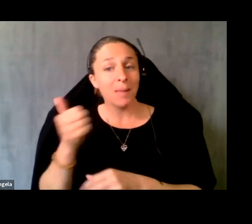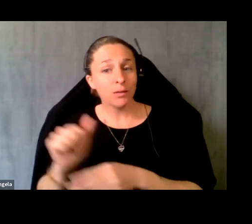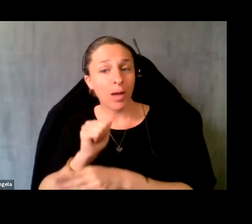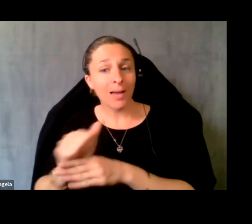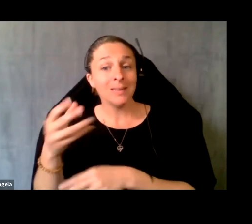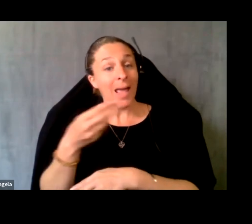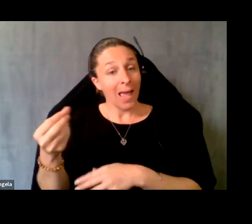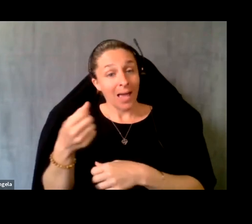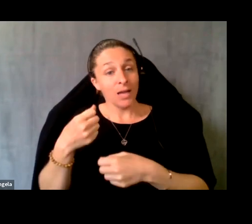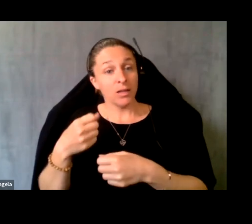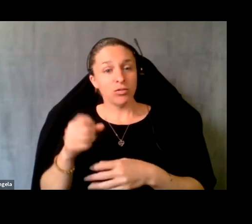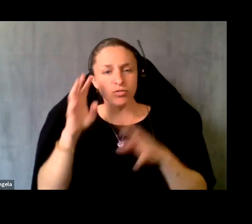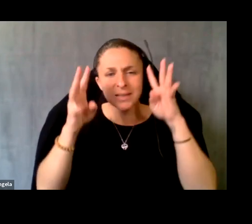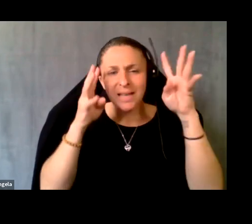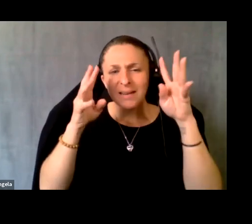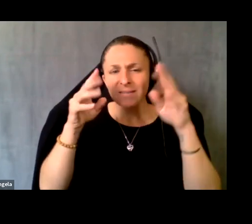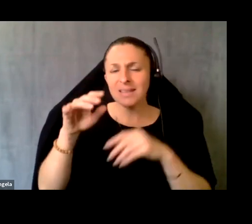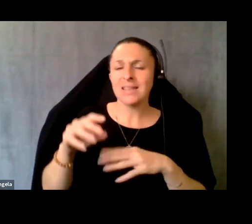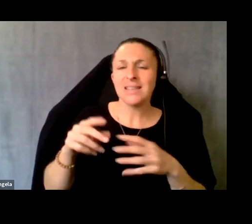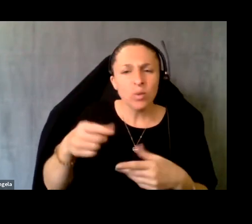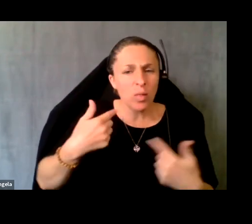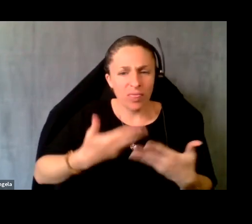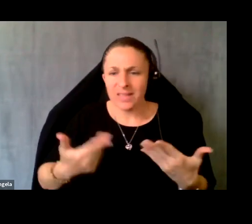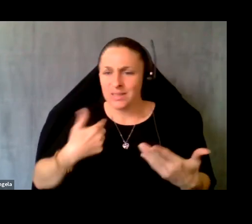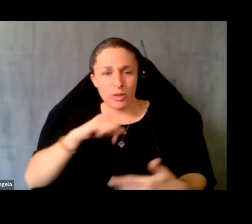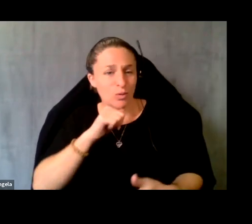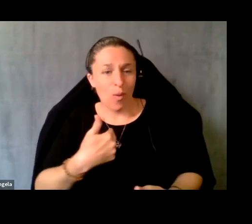creativity and innovation for things that we don't have best practices to really address.